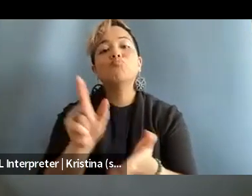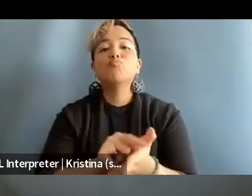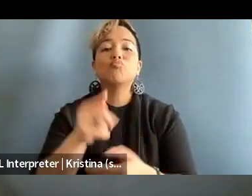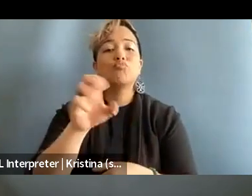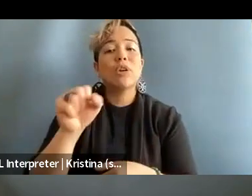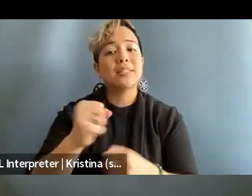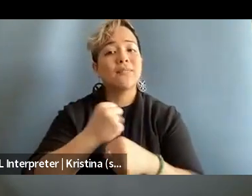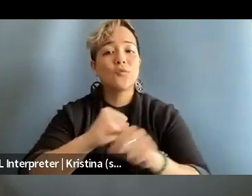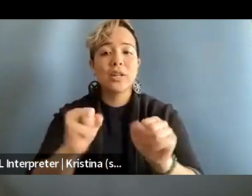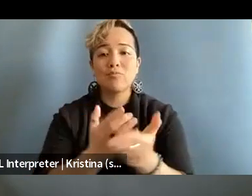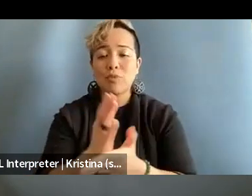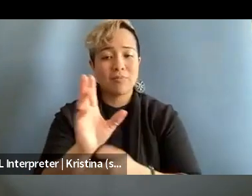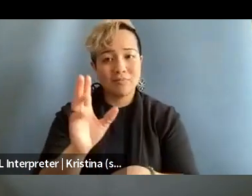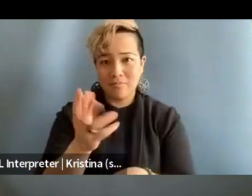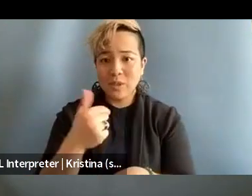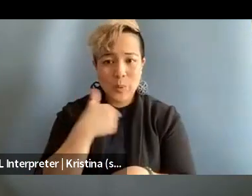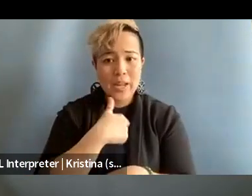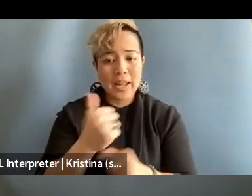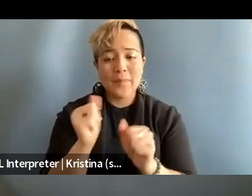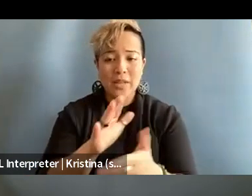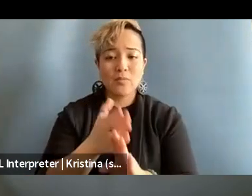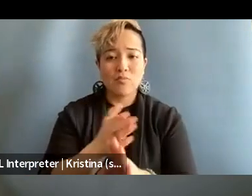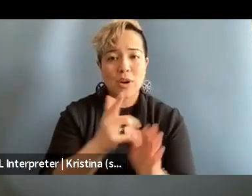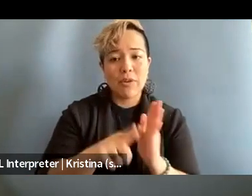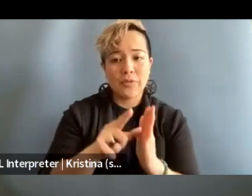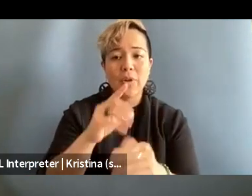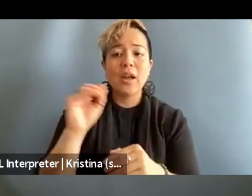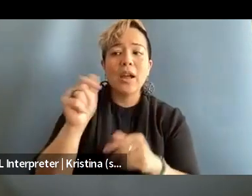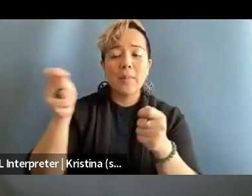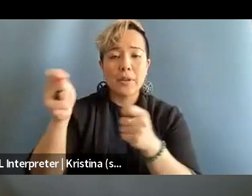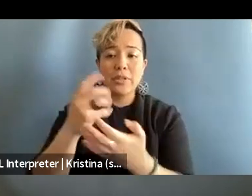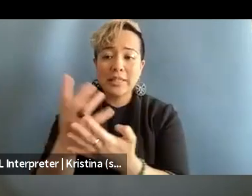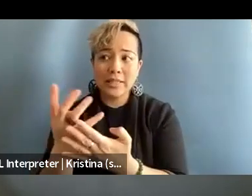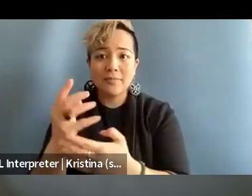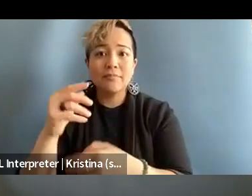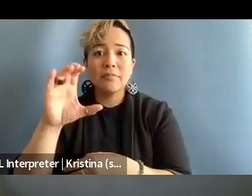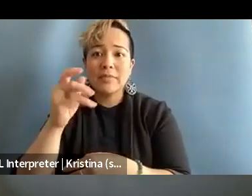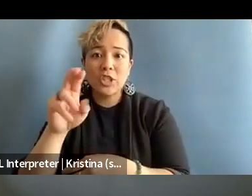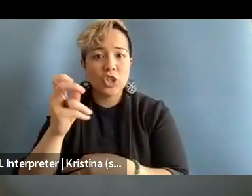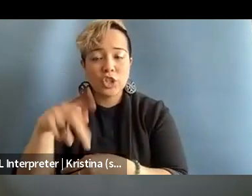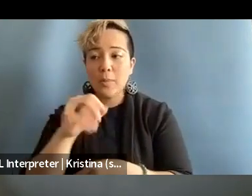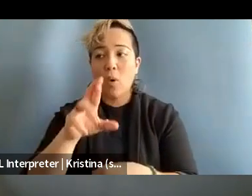So we can face prior review administrative censorship or self-censorship because of our reporting.